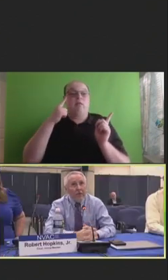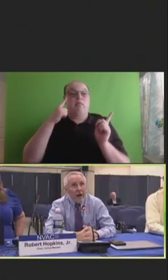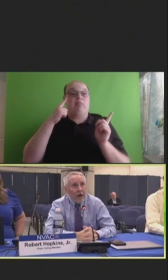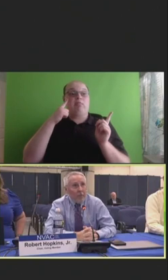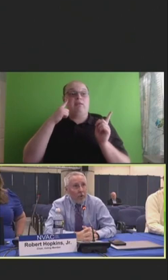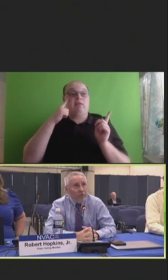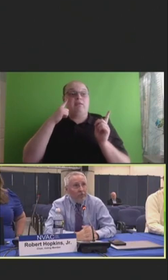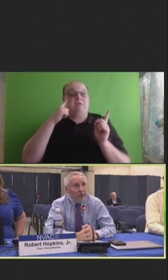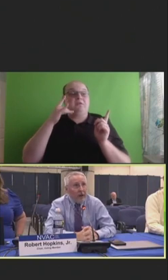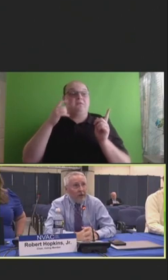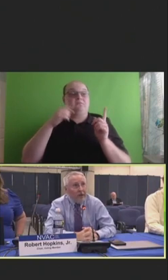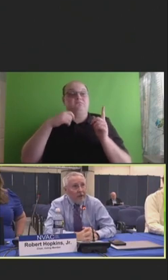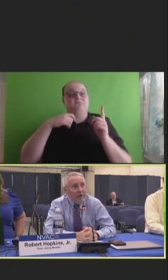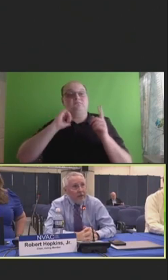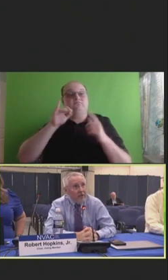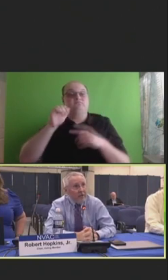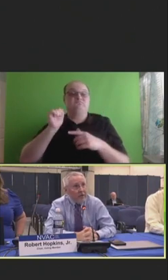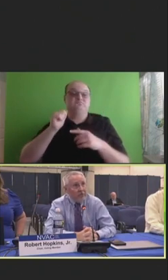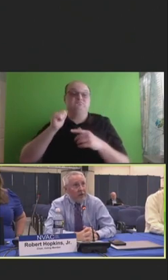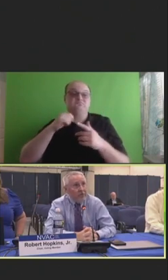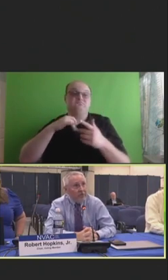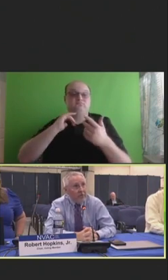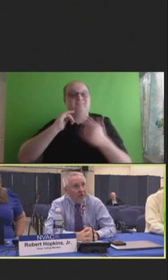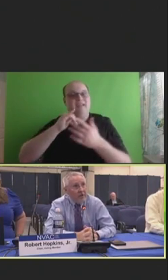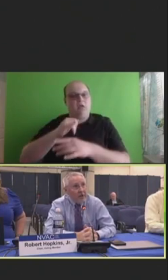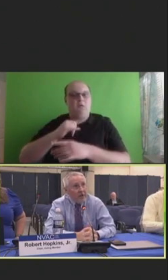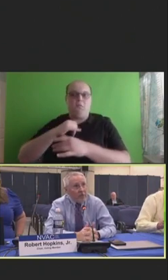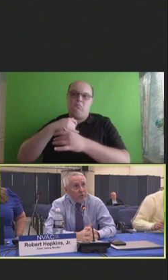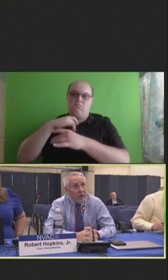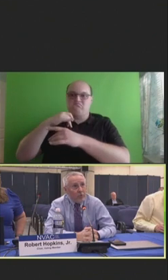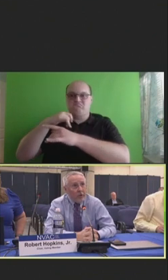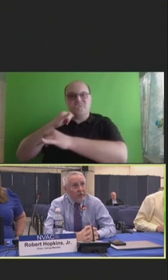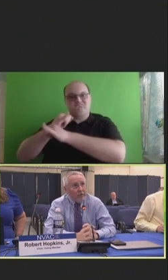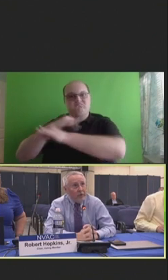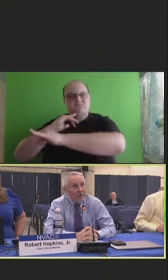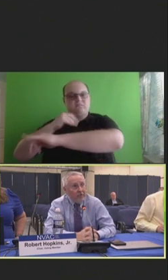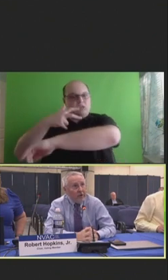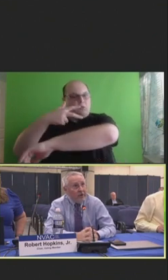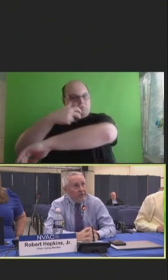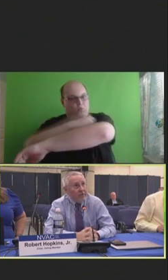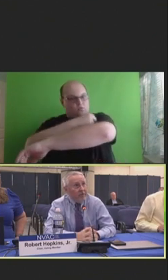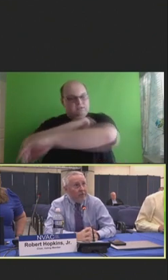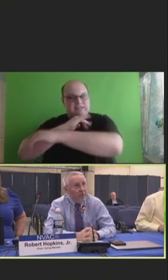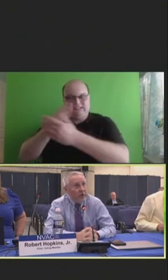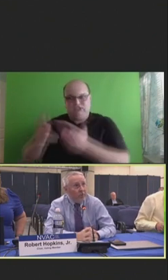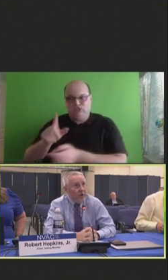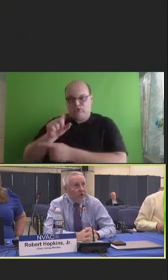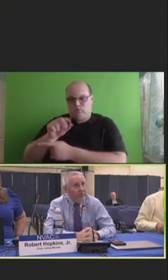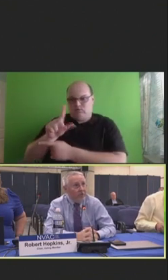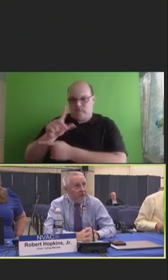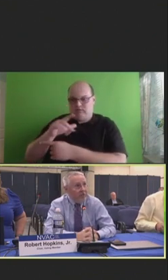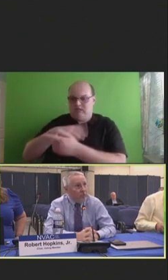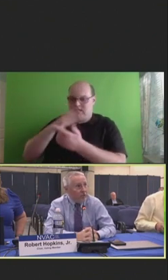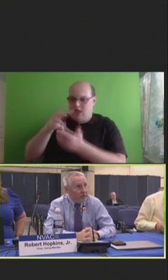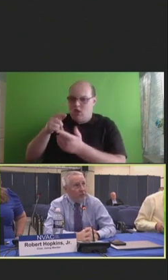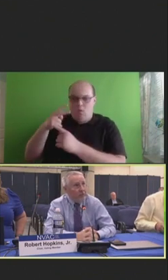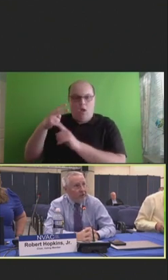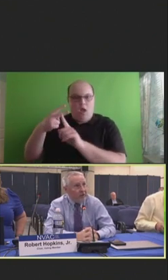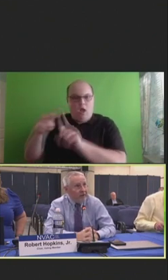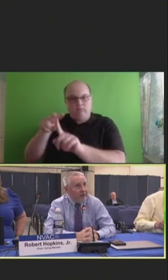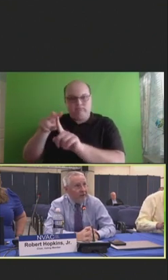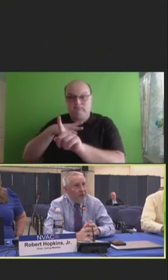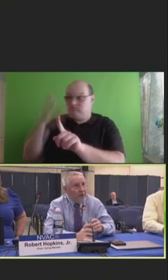I approach the idea of immunization in 2023 is very different from what it was in 2013